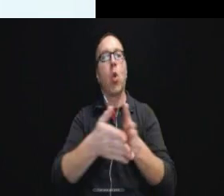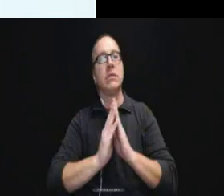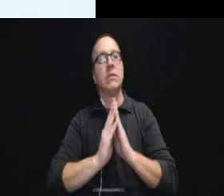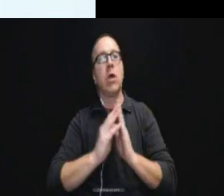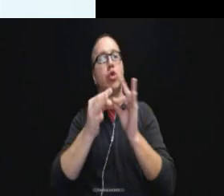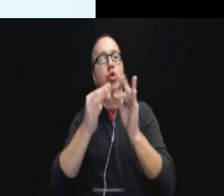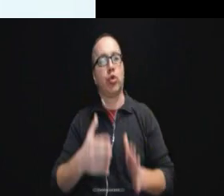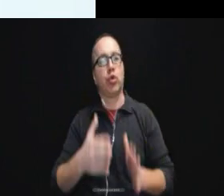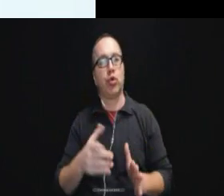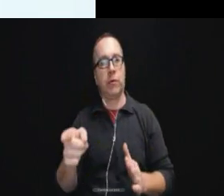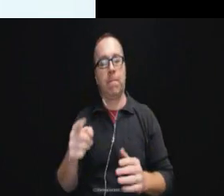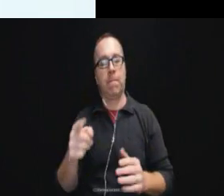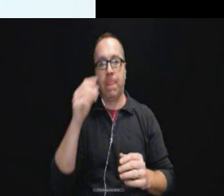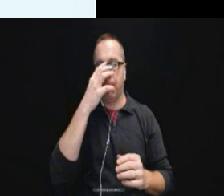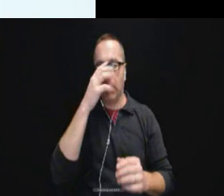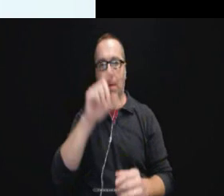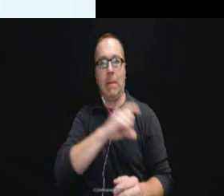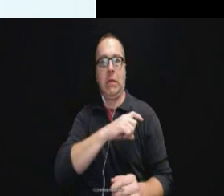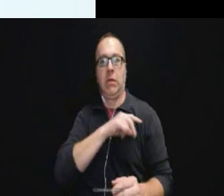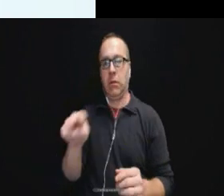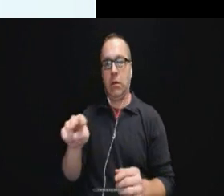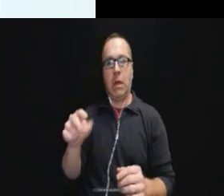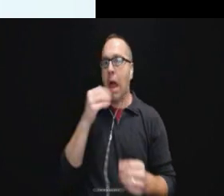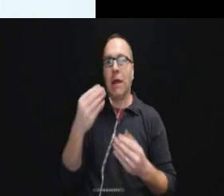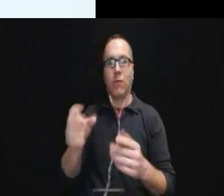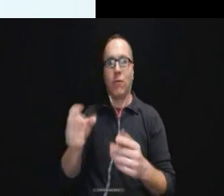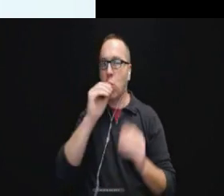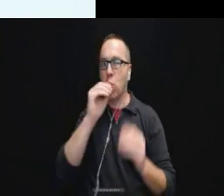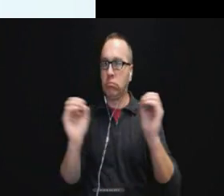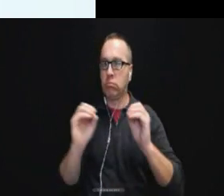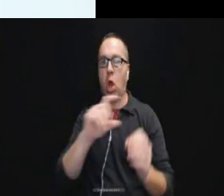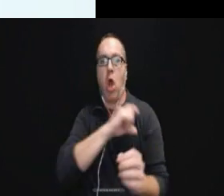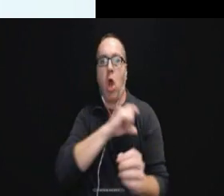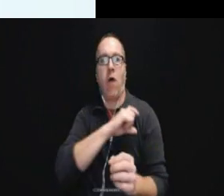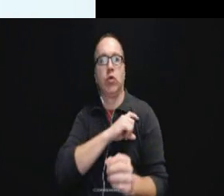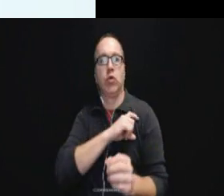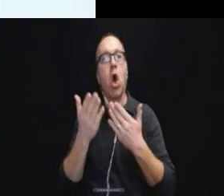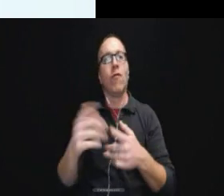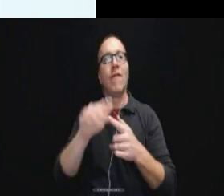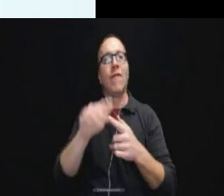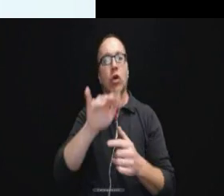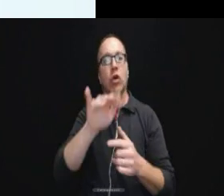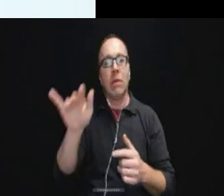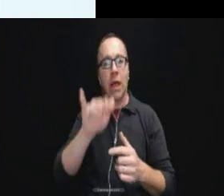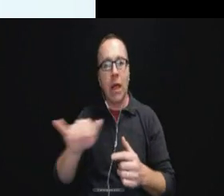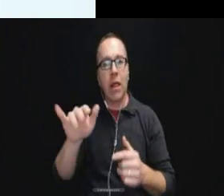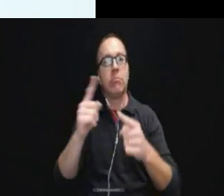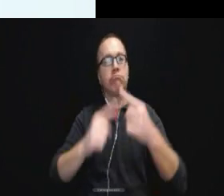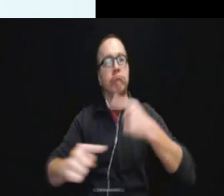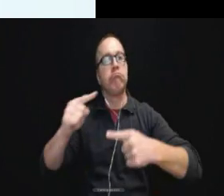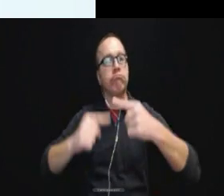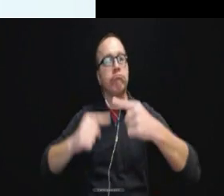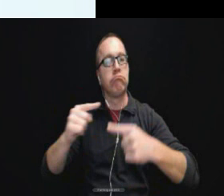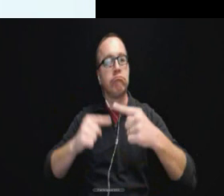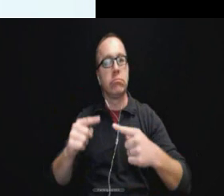The officer didn't give him one. The officer instead offered to finger spell in sign language which the plaintiff explained